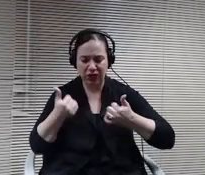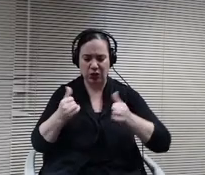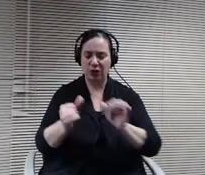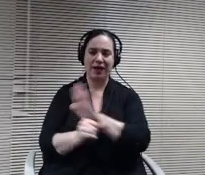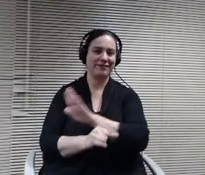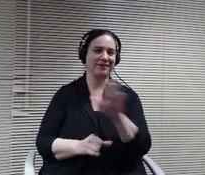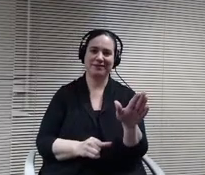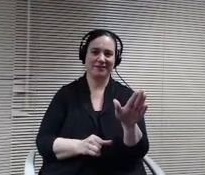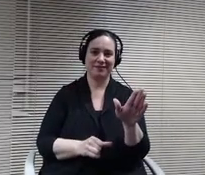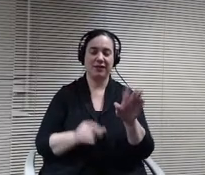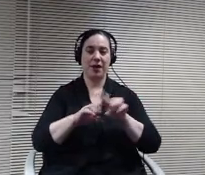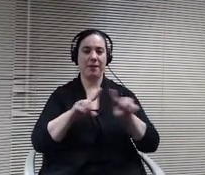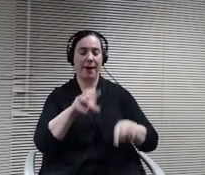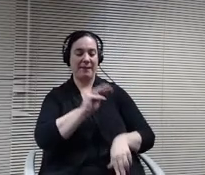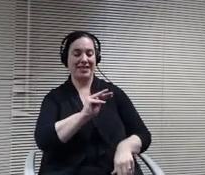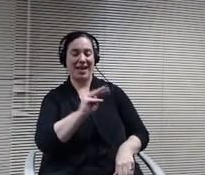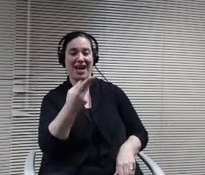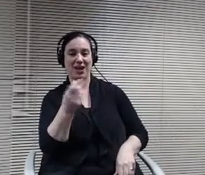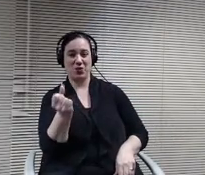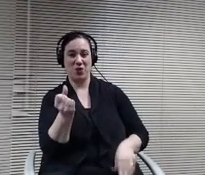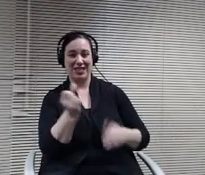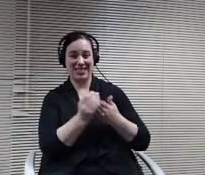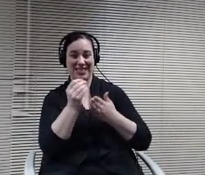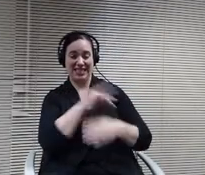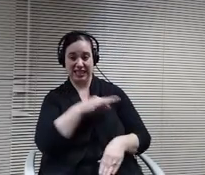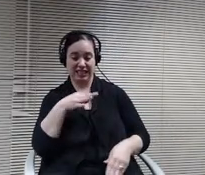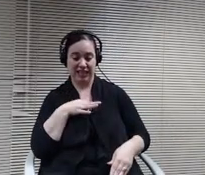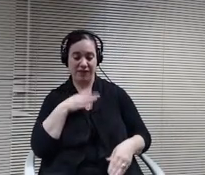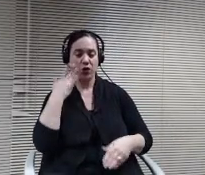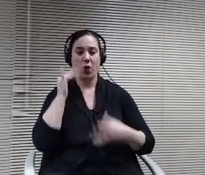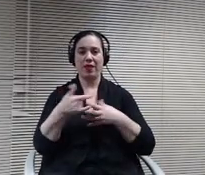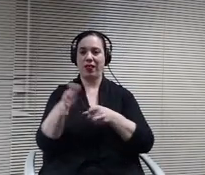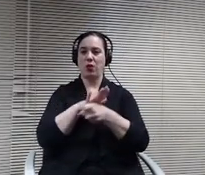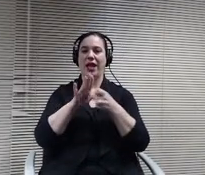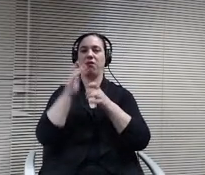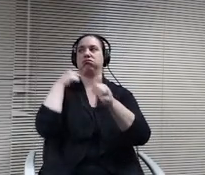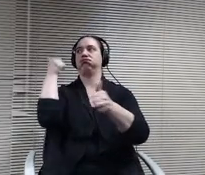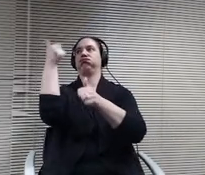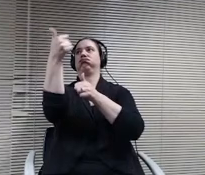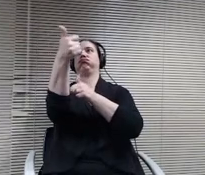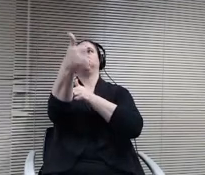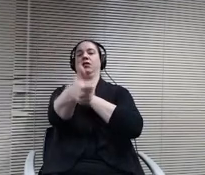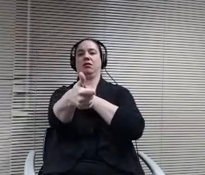the location is so far away and it is a it is a program removed